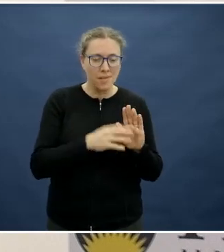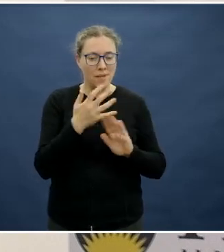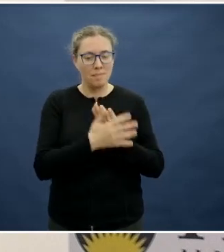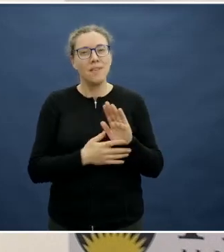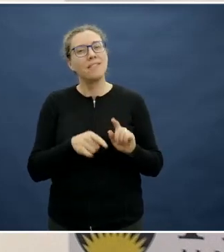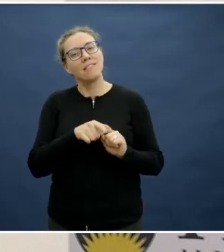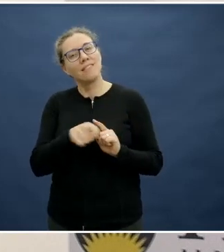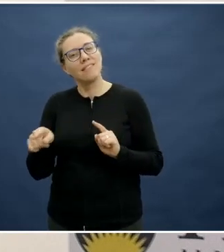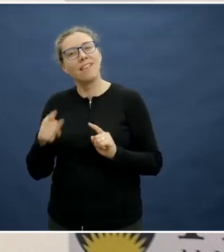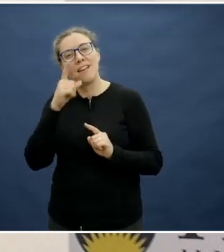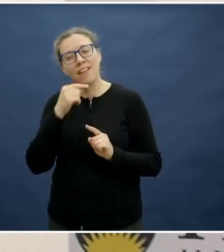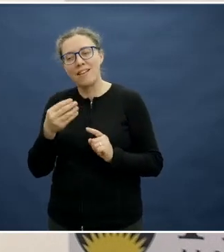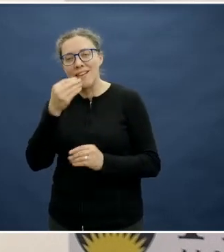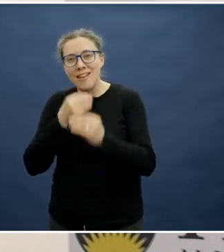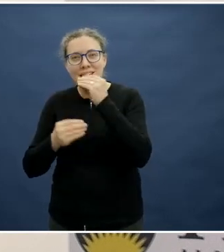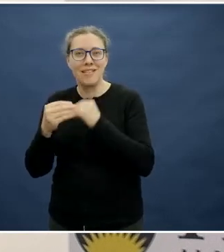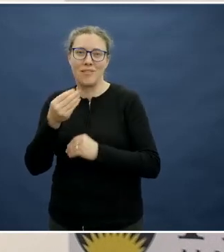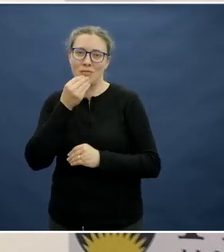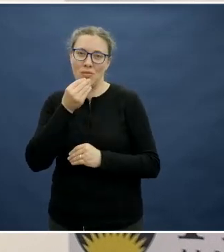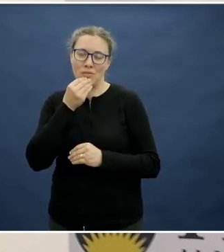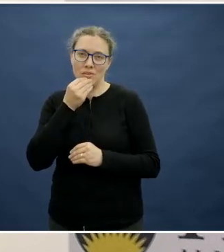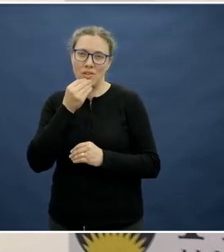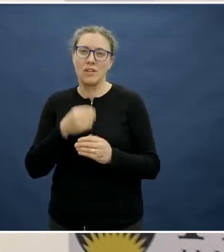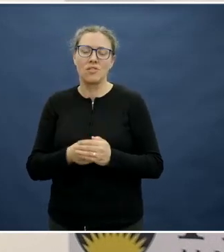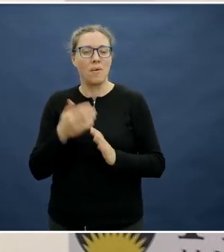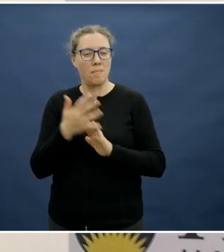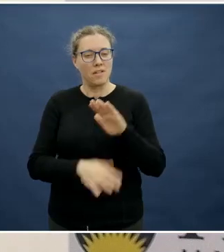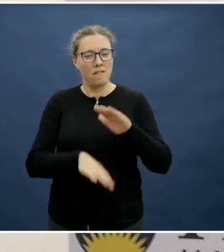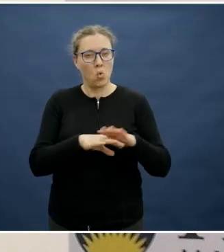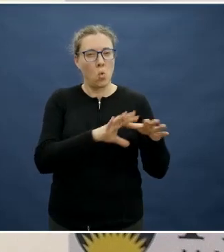So that was the example that I was referring to there. Fantastic.